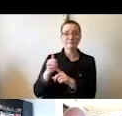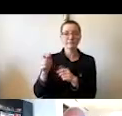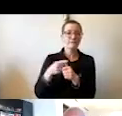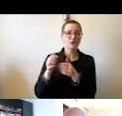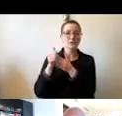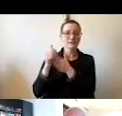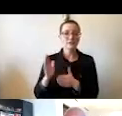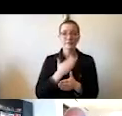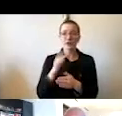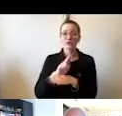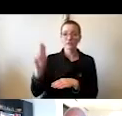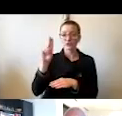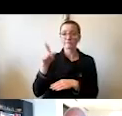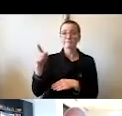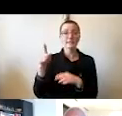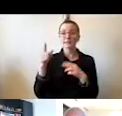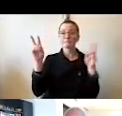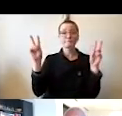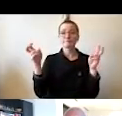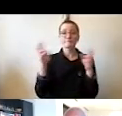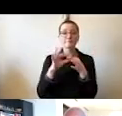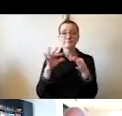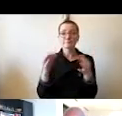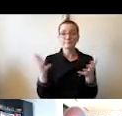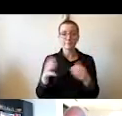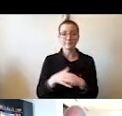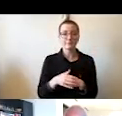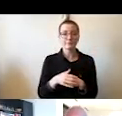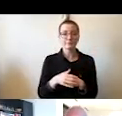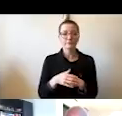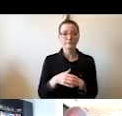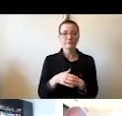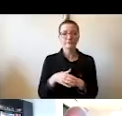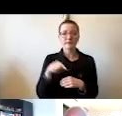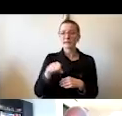and I quote, "It is no ordinary work which we set to do,